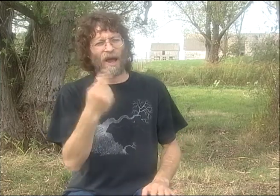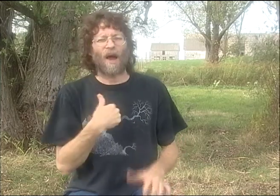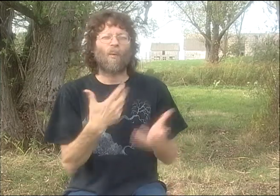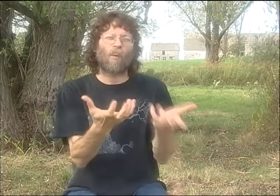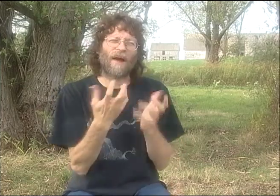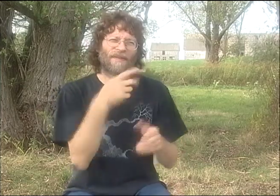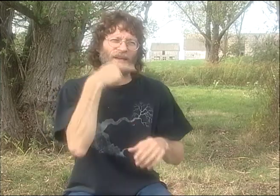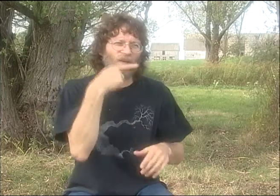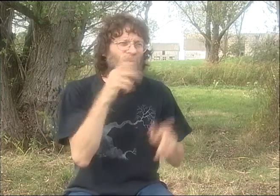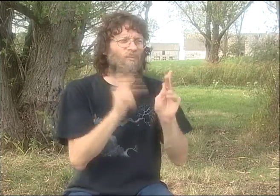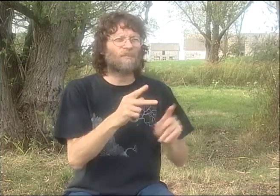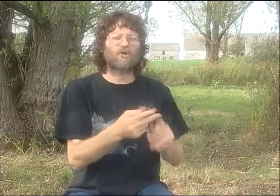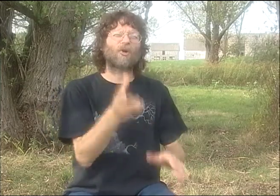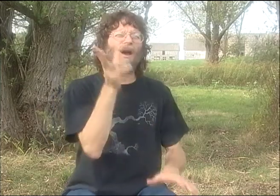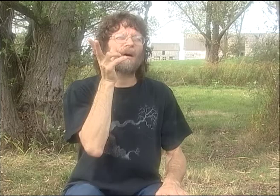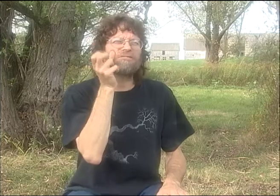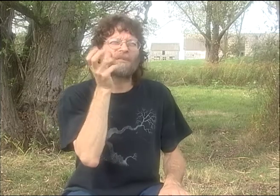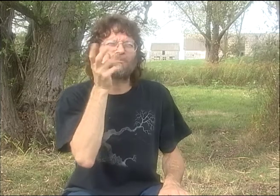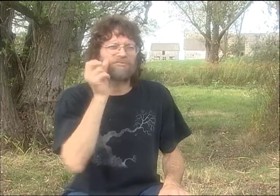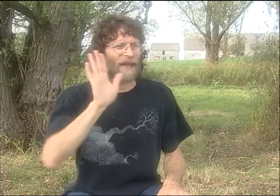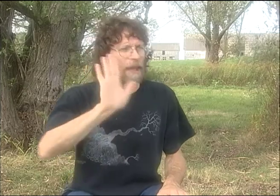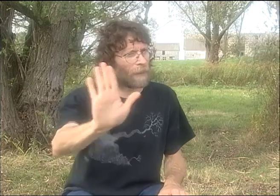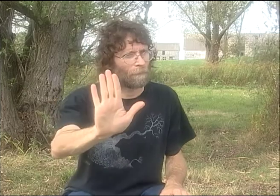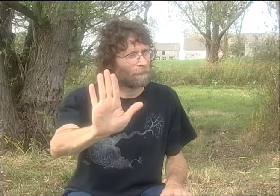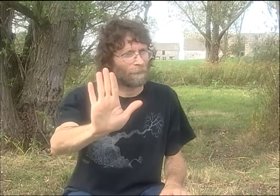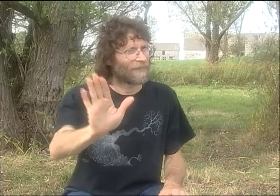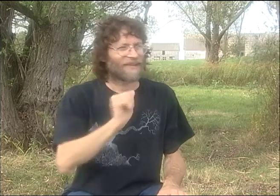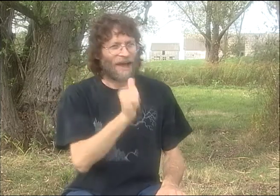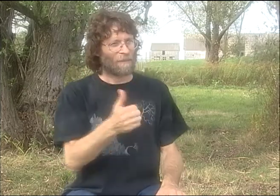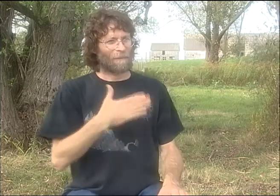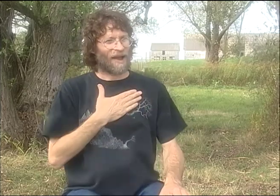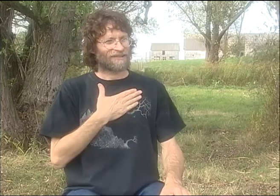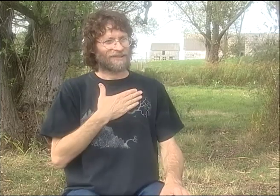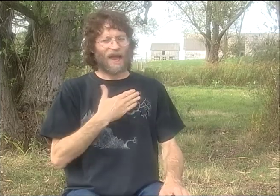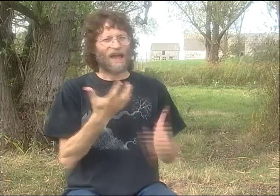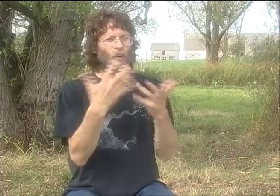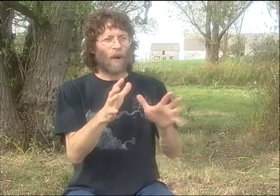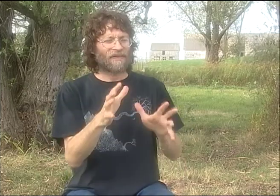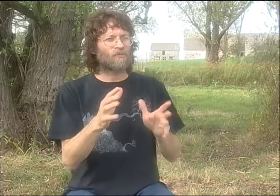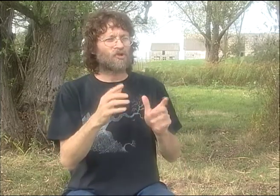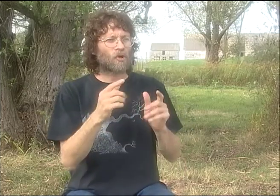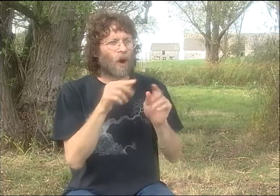SO THAT THE HEARING PEOPLE WOULD BE ABLE TO UNDERSTAND IT. I WANTED THE HEARING PEOPLE TO WATCH HIM